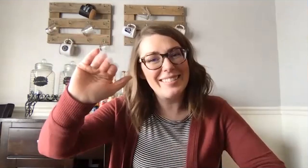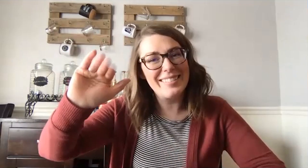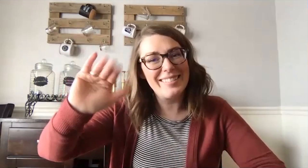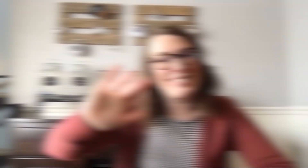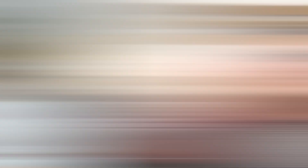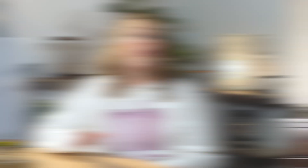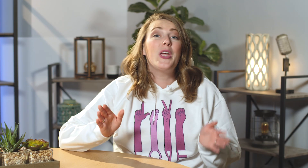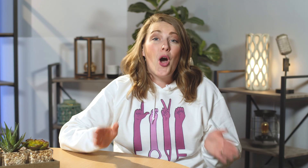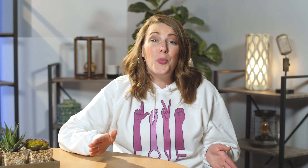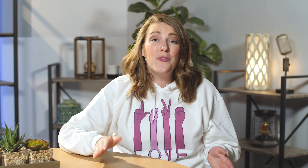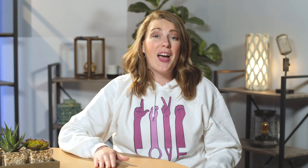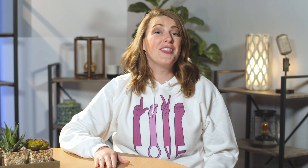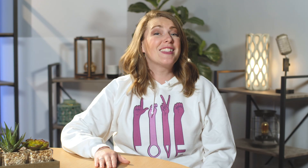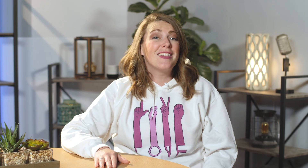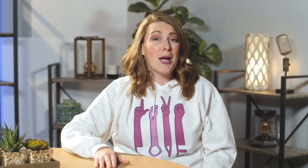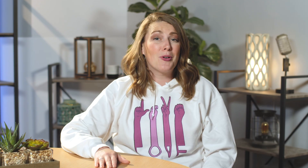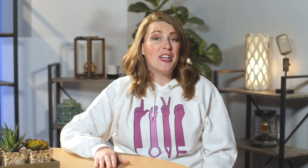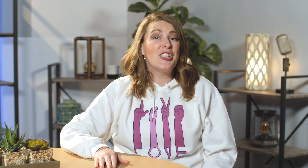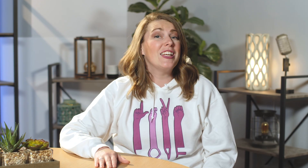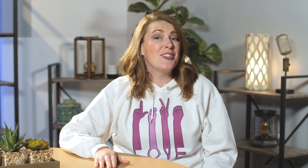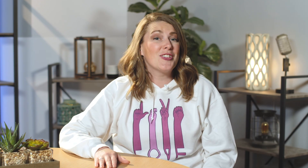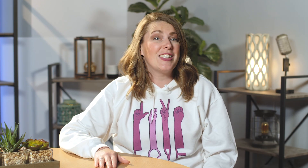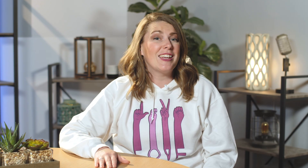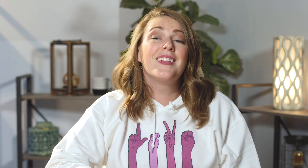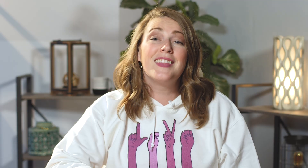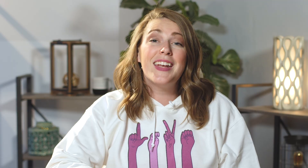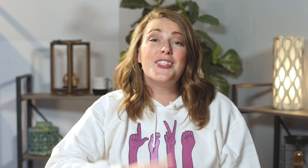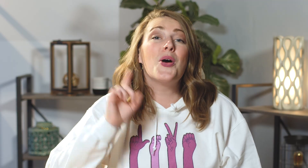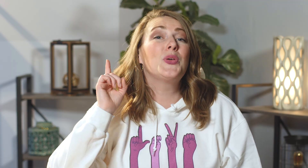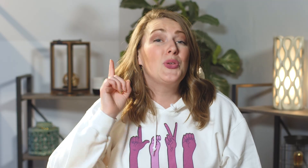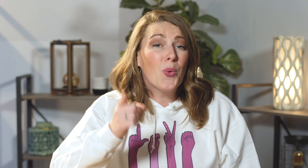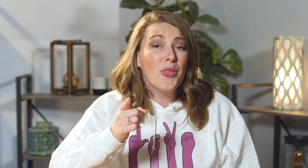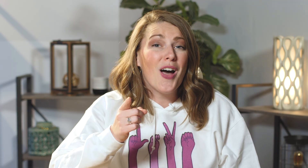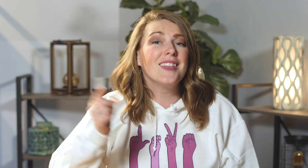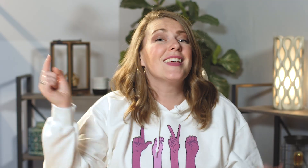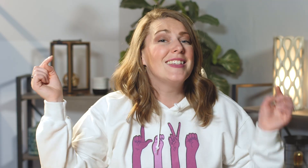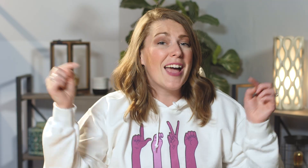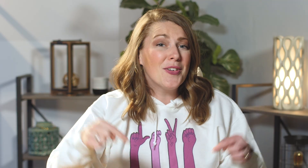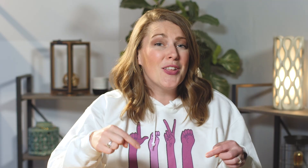bye we hope you found this collaboration interesting let us know your thoughts down in the